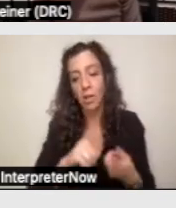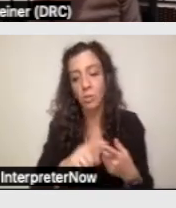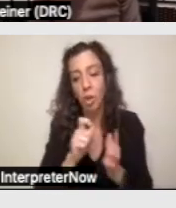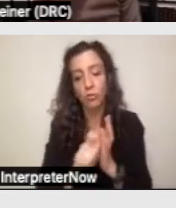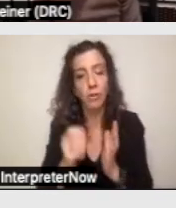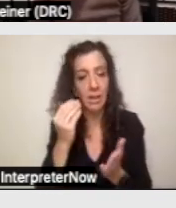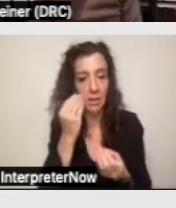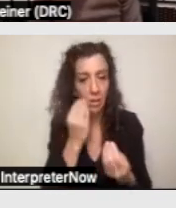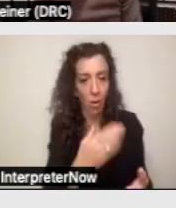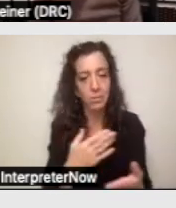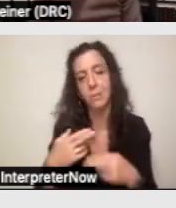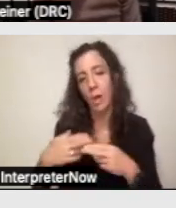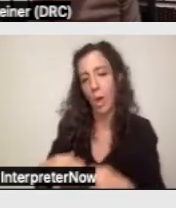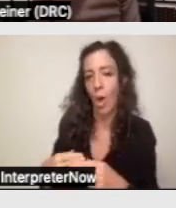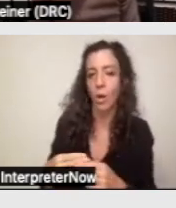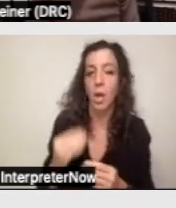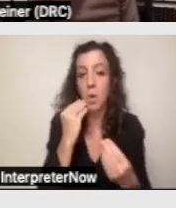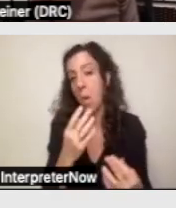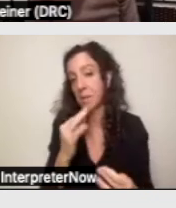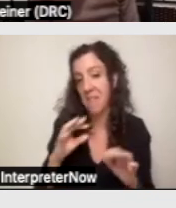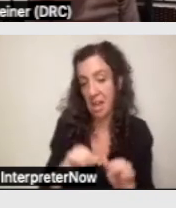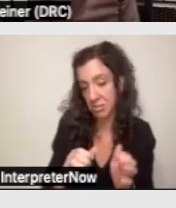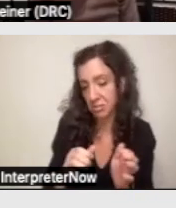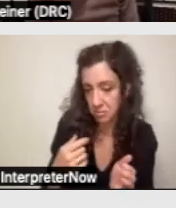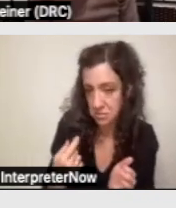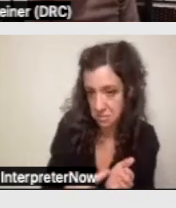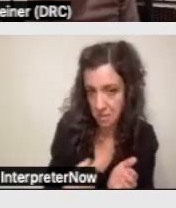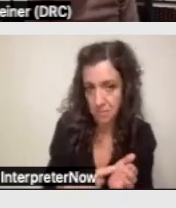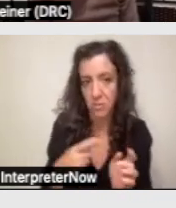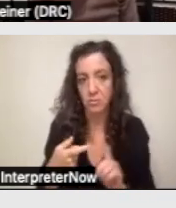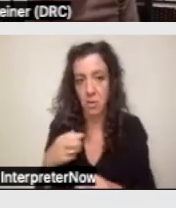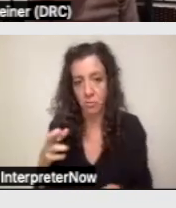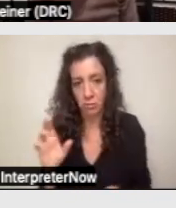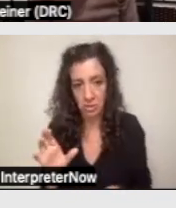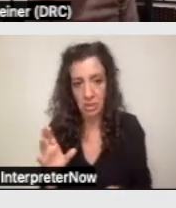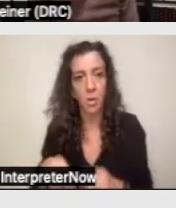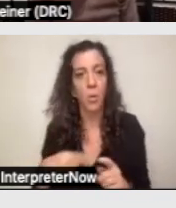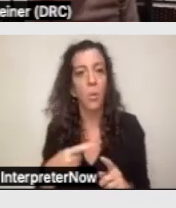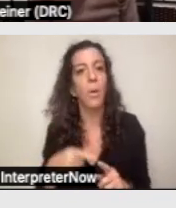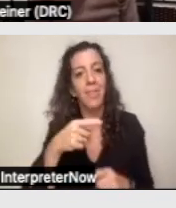from their regional center when they disagree with a decision the regional center makes.